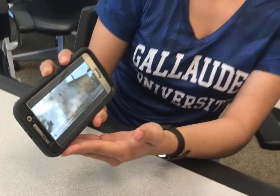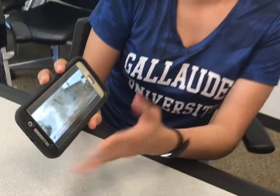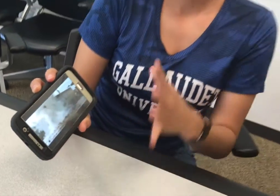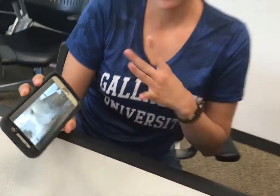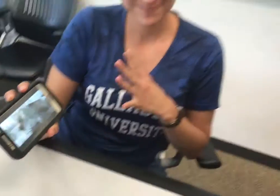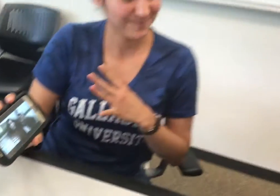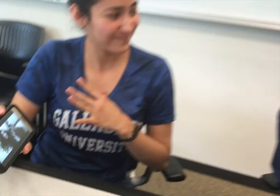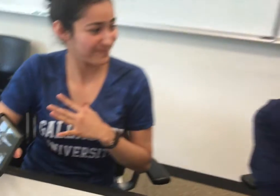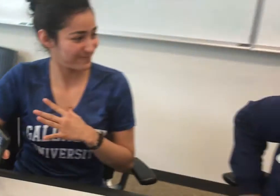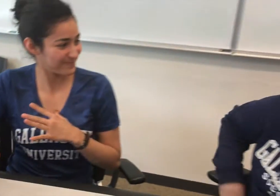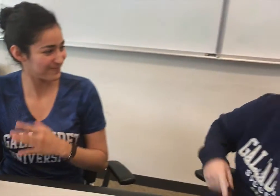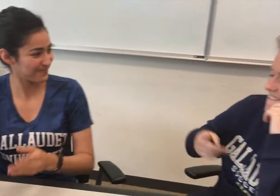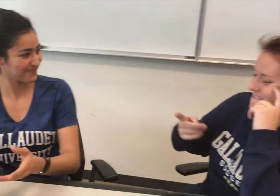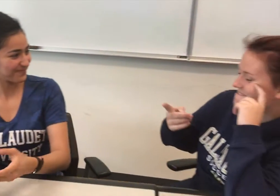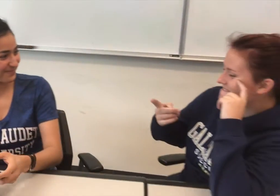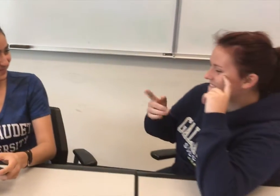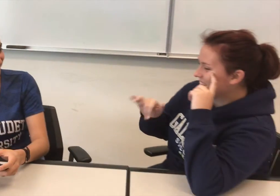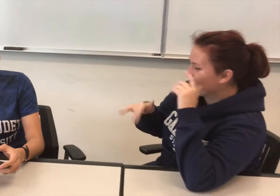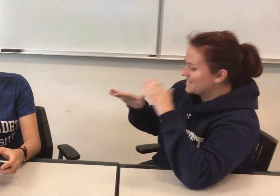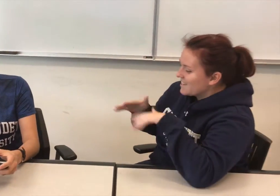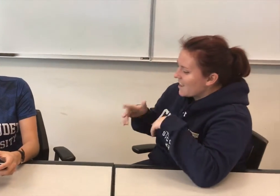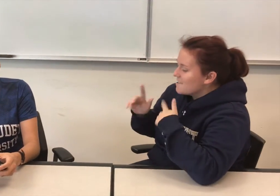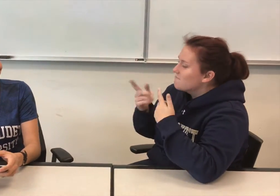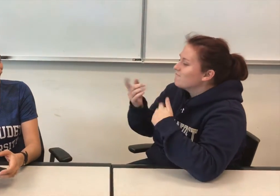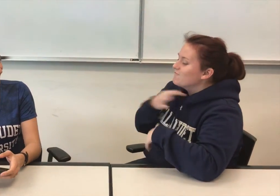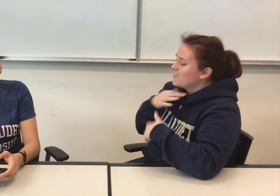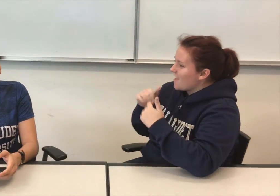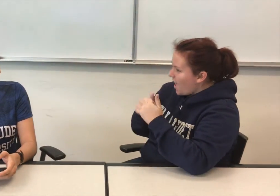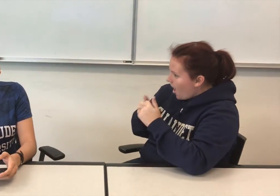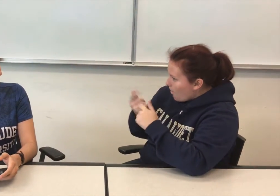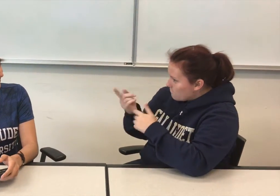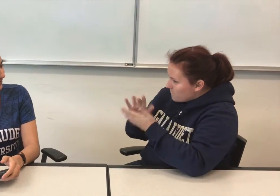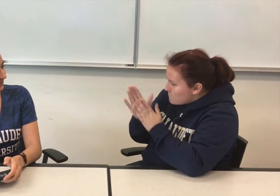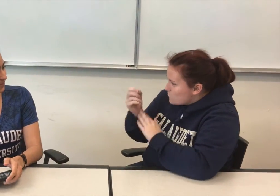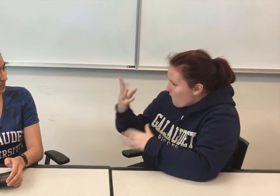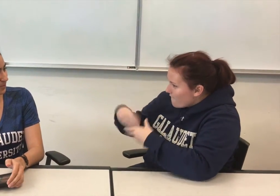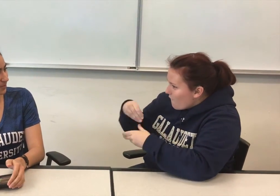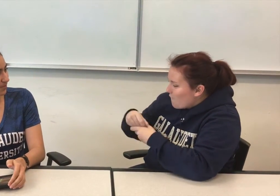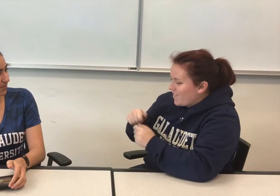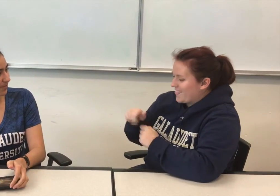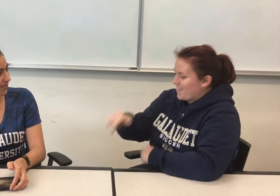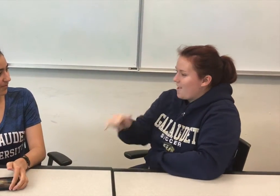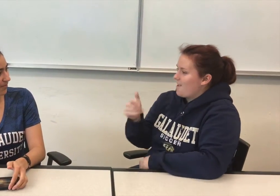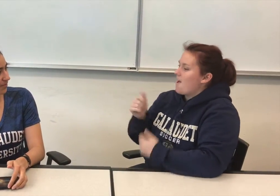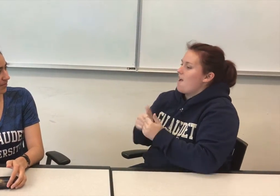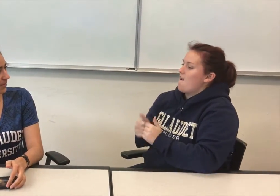See, it's pretty cool! Right? [Student #2]:Yes! That is pretty awesome. I'm curious how did you become involved with the film?